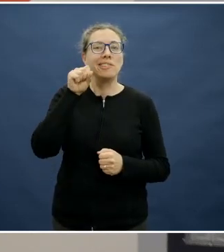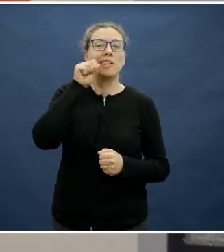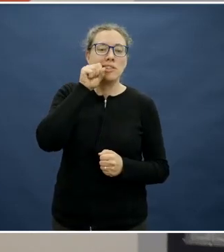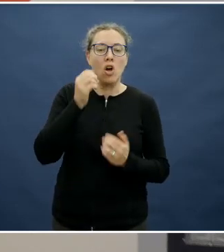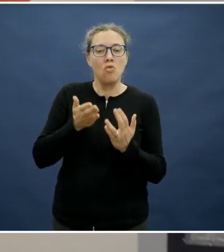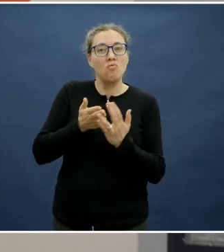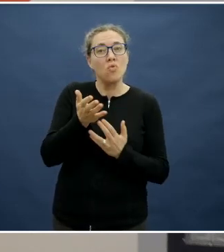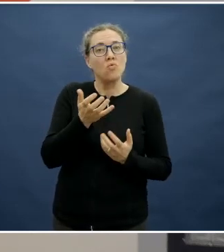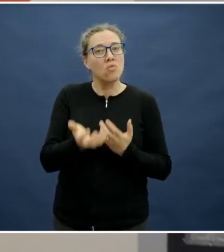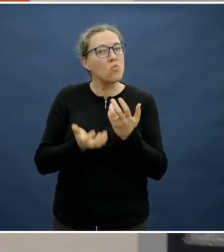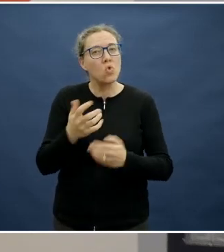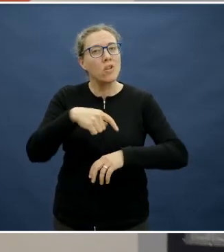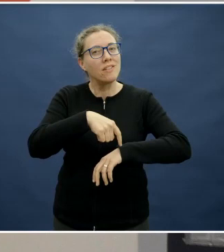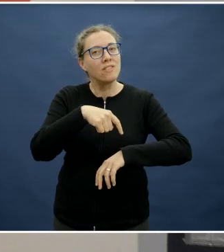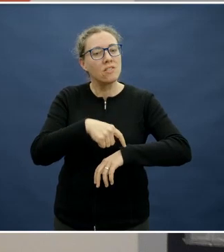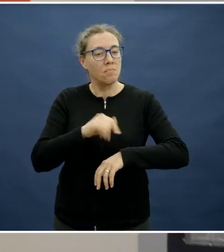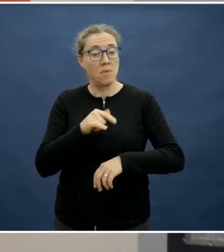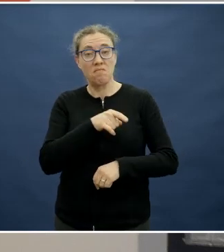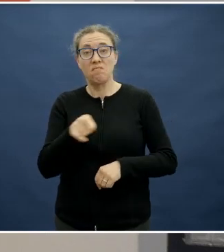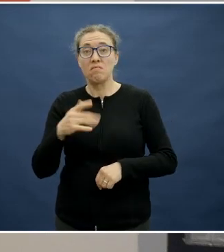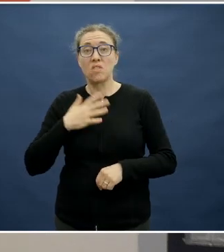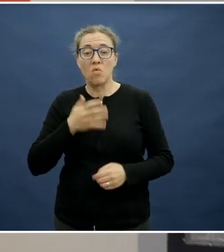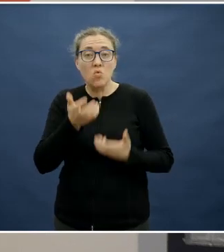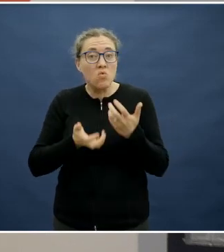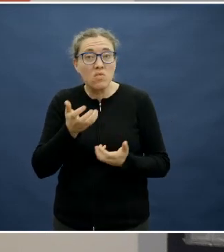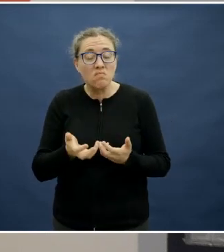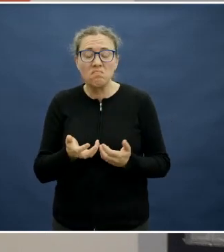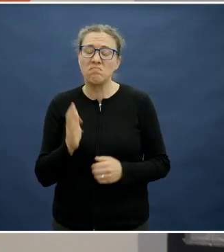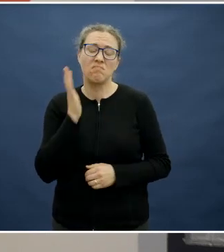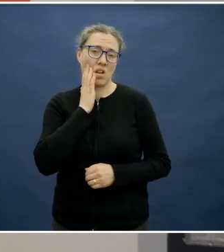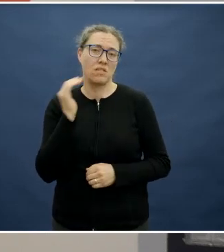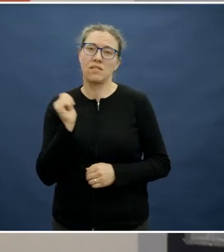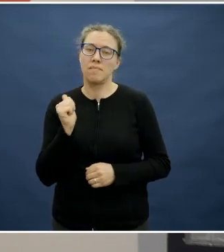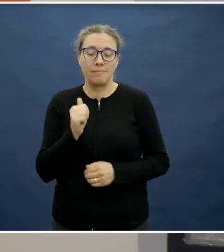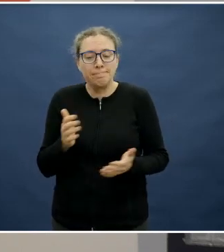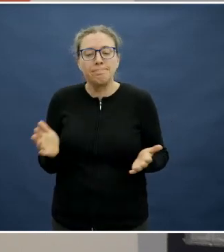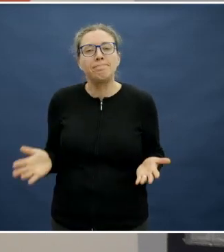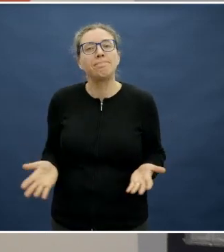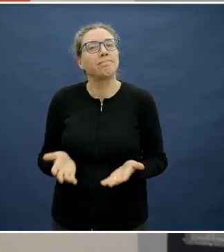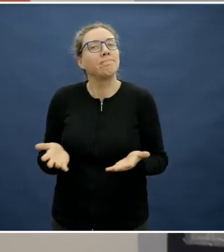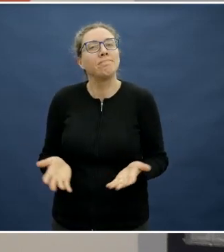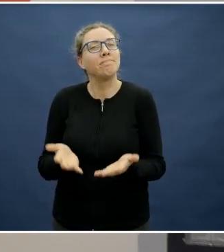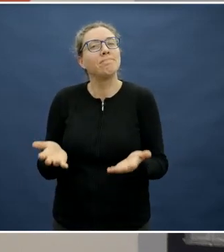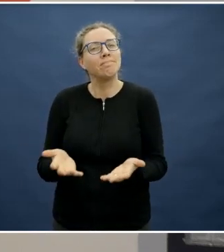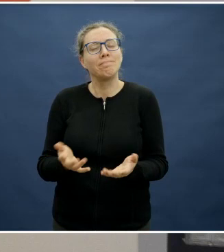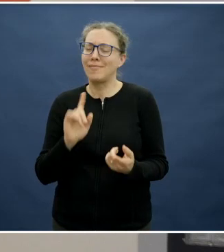prefer it raw rather than cooked. It doesn't make any difference in terms of the nutrition or the experience that they're